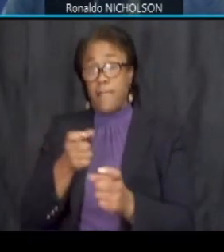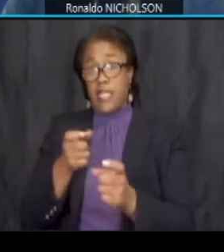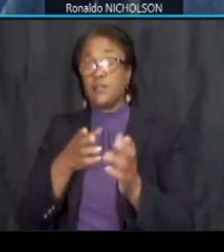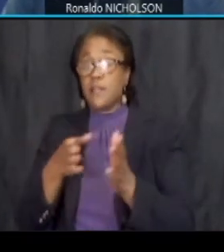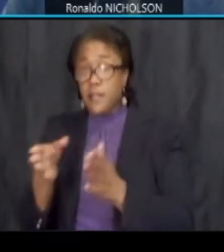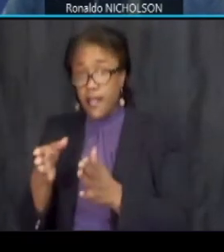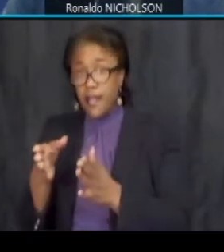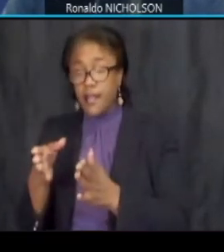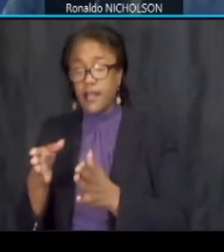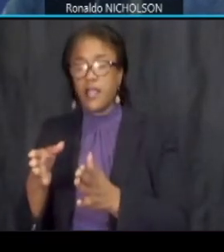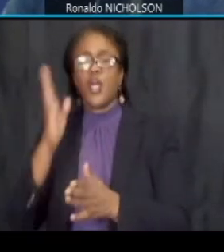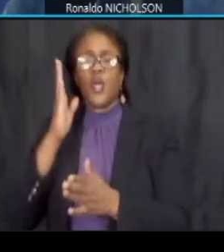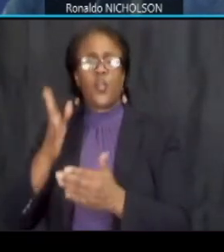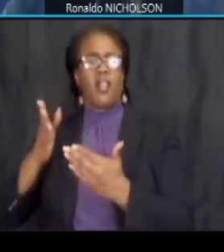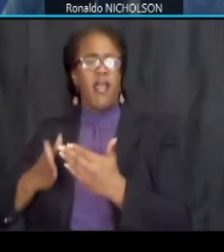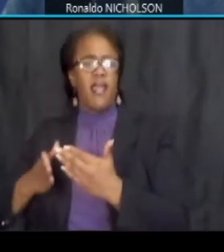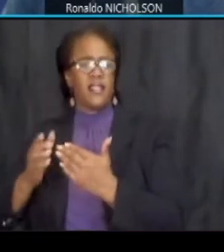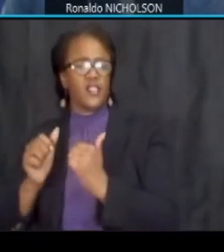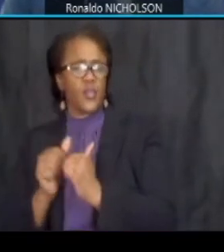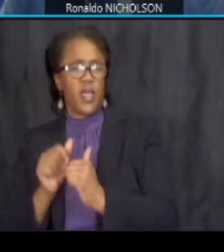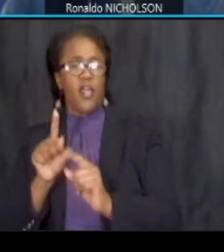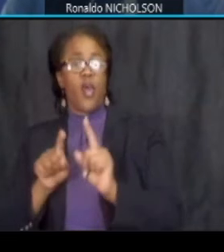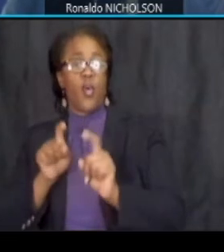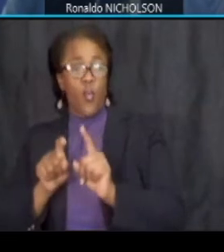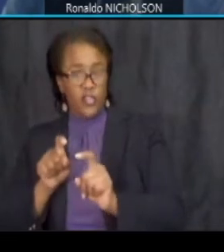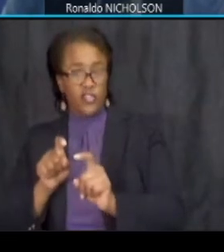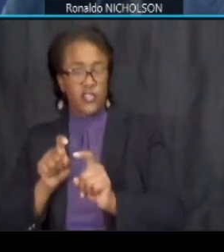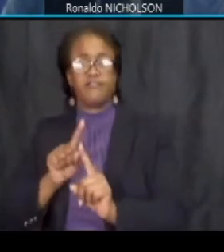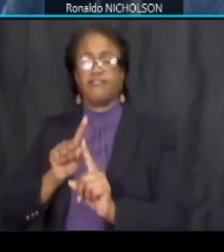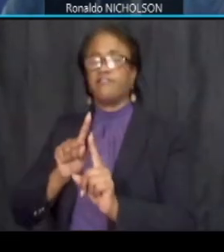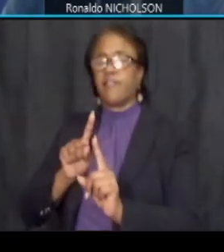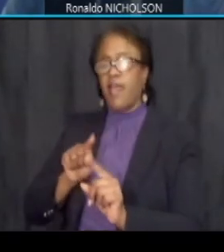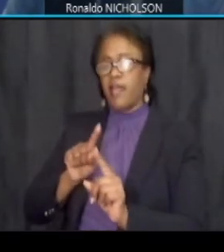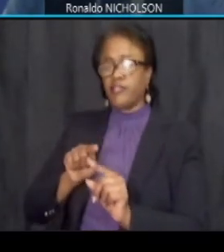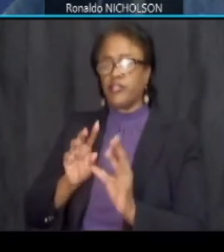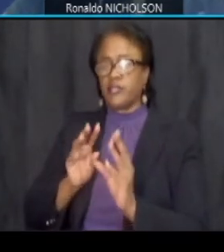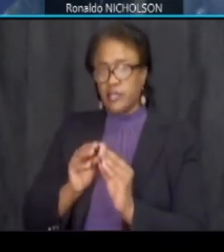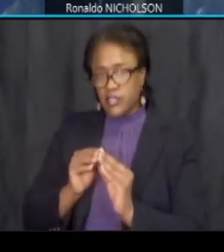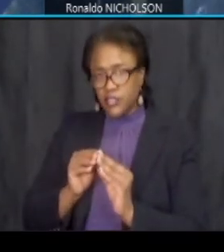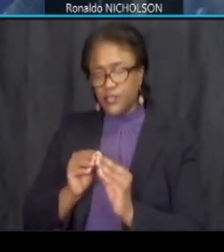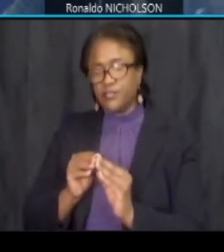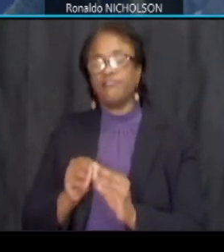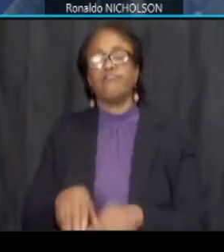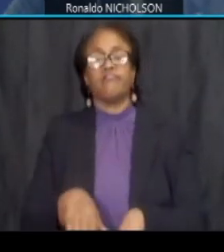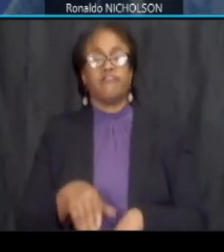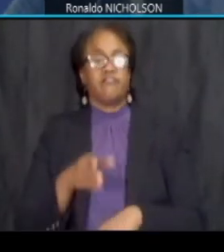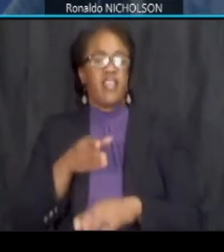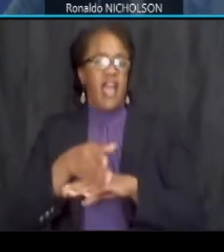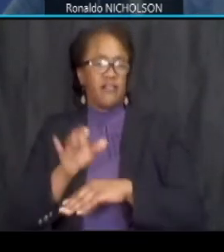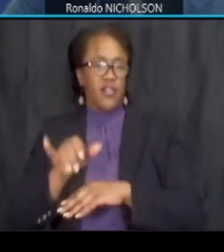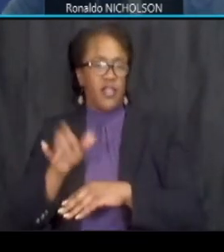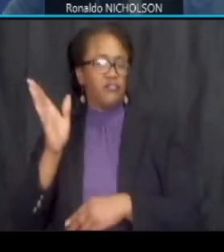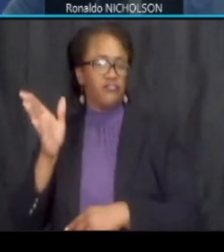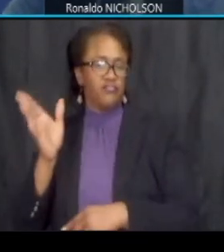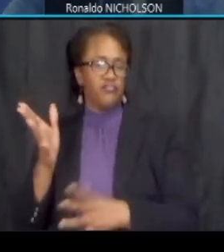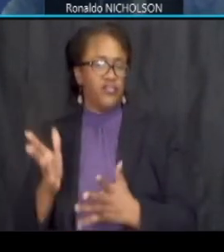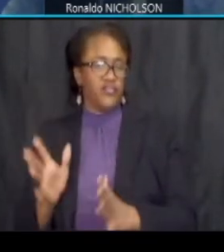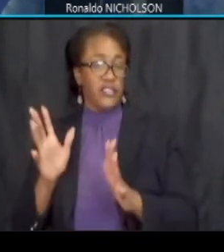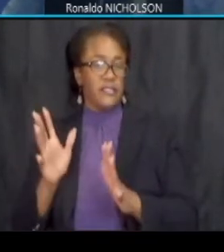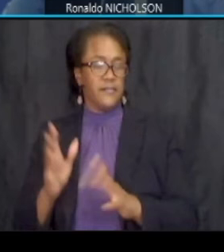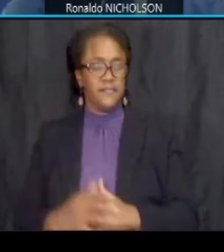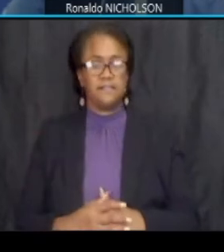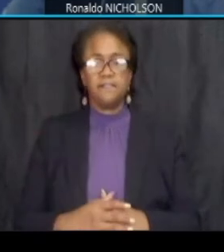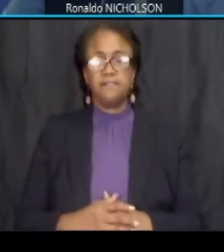and we will finish off with a question and answer session um after the presentation next slide